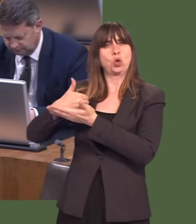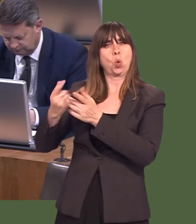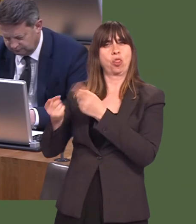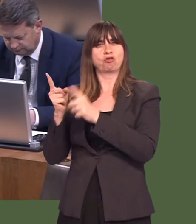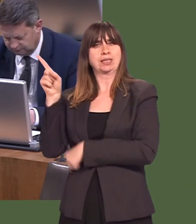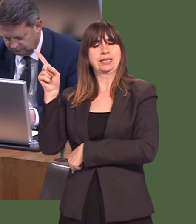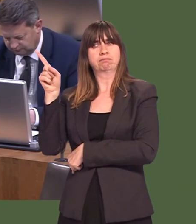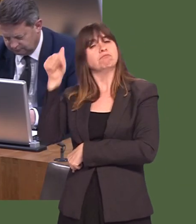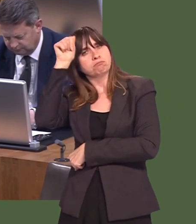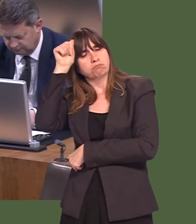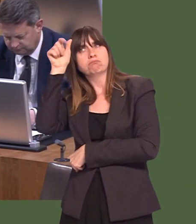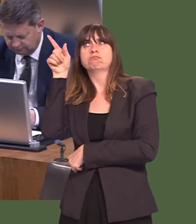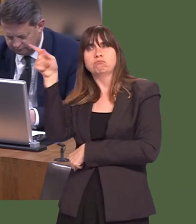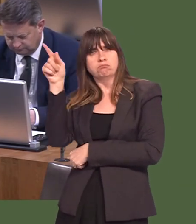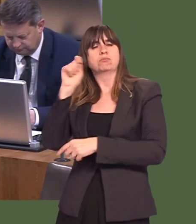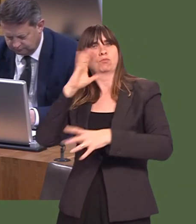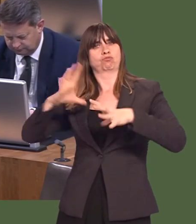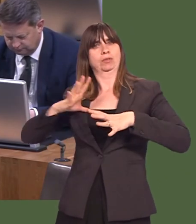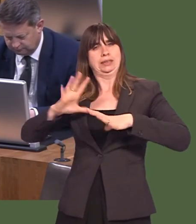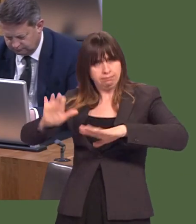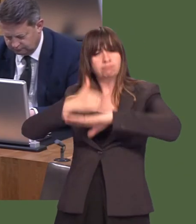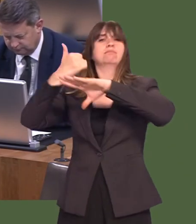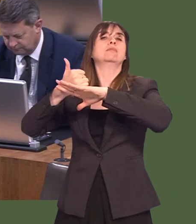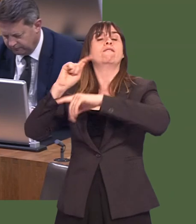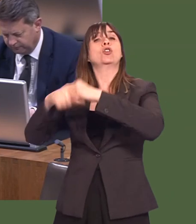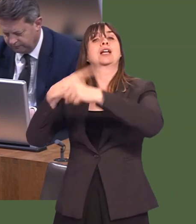We know that it will be in place in good time for next year.